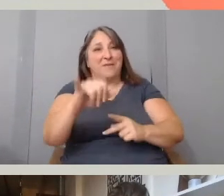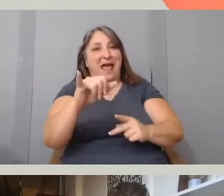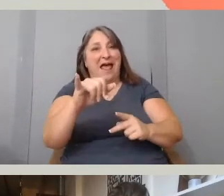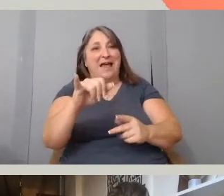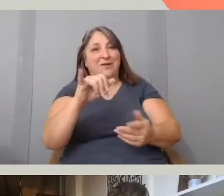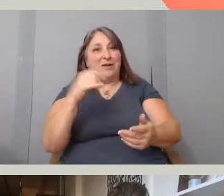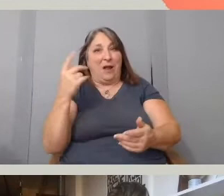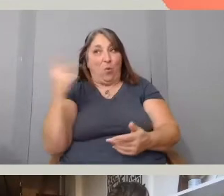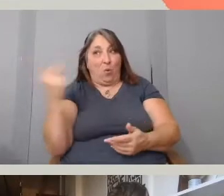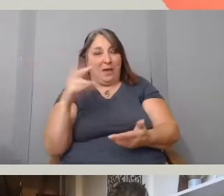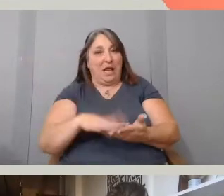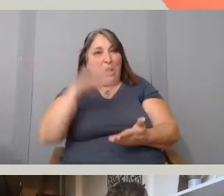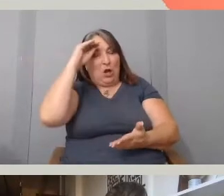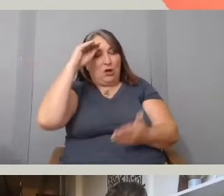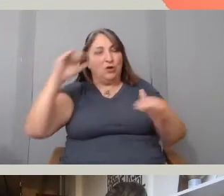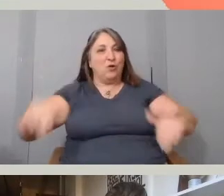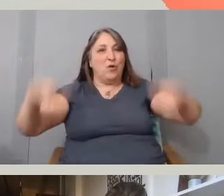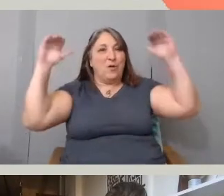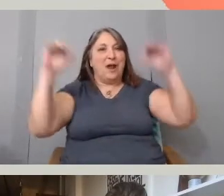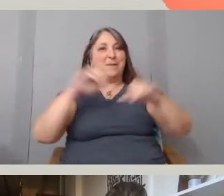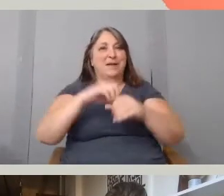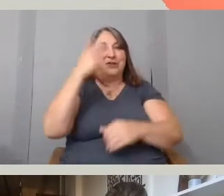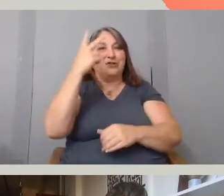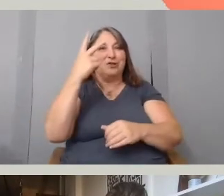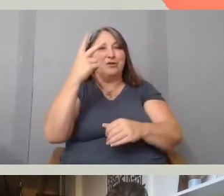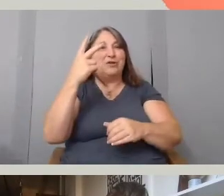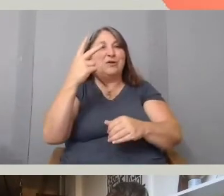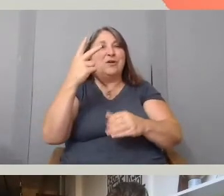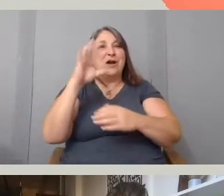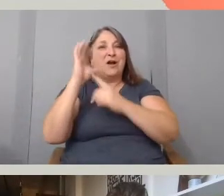between different, two different cultures and apply it to our Jewish grandmother in New Jersey.